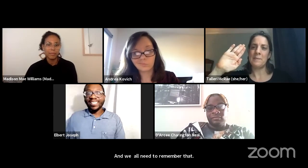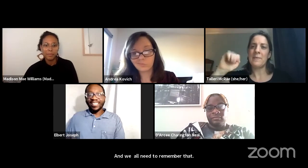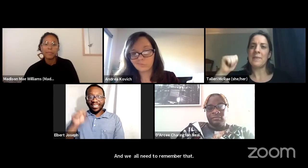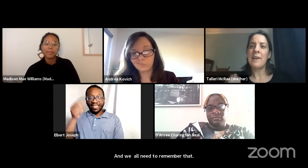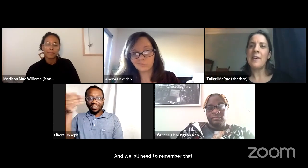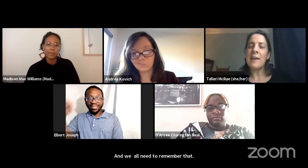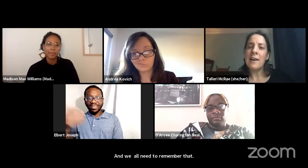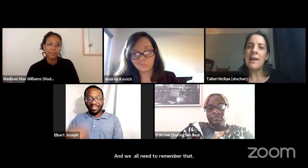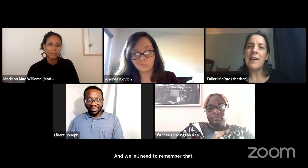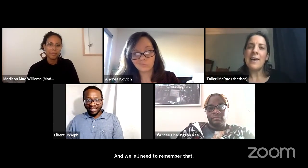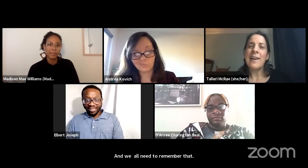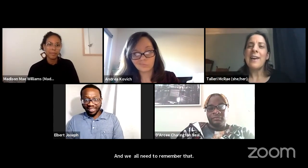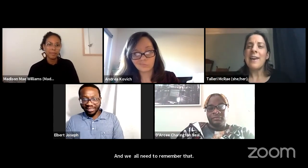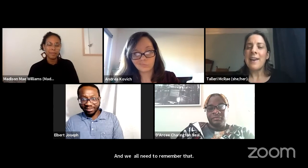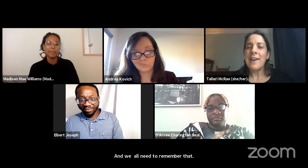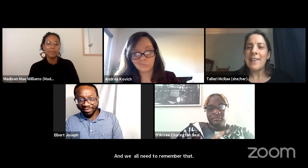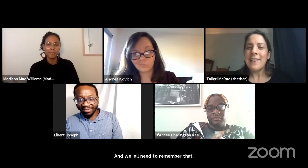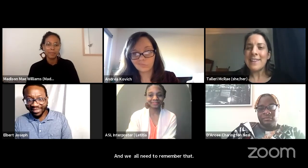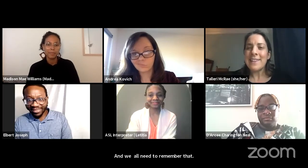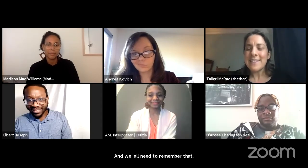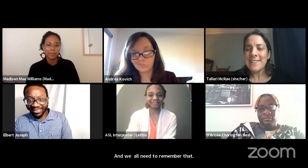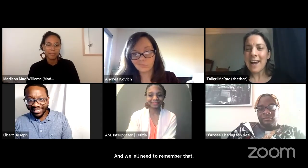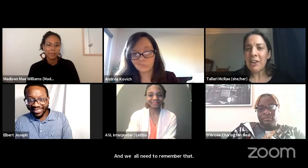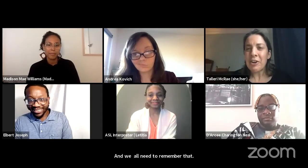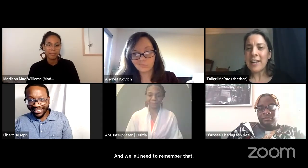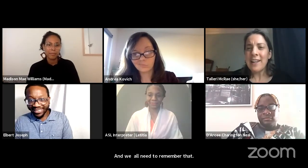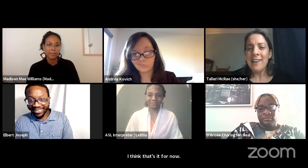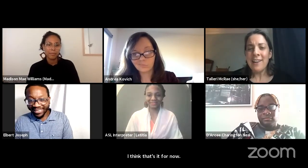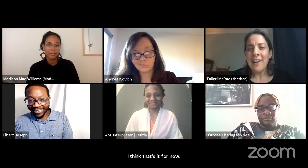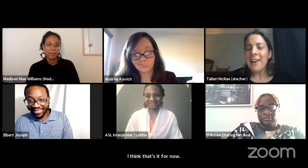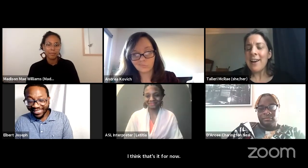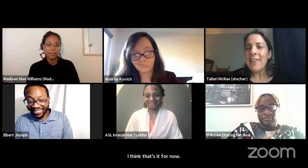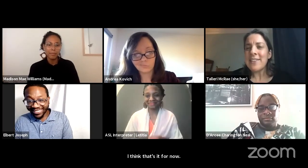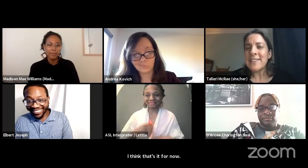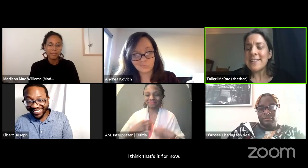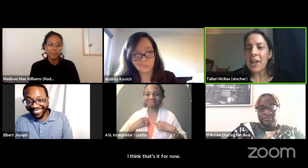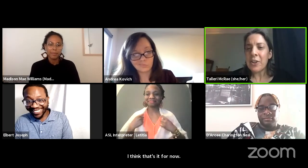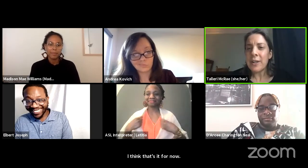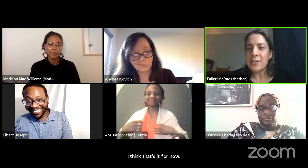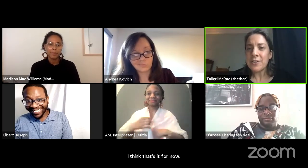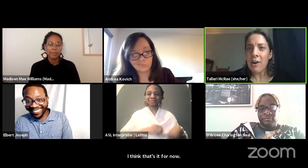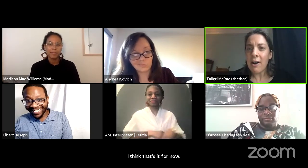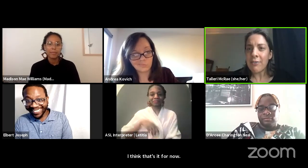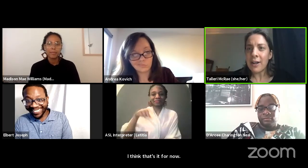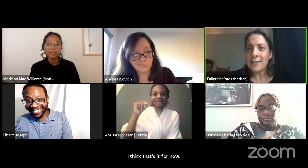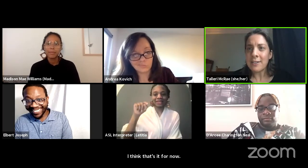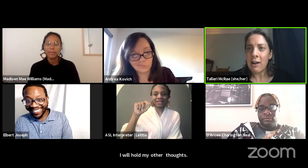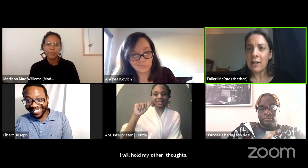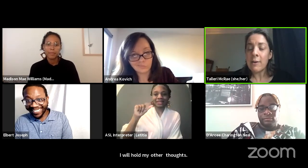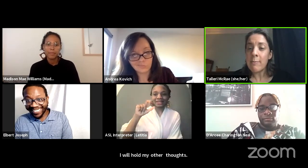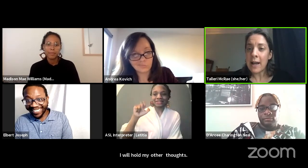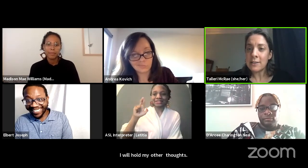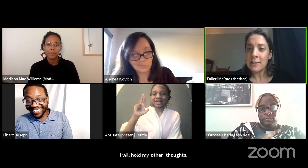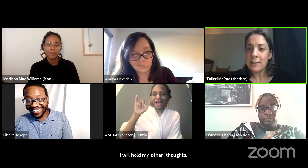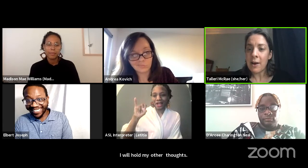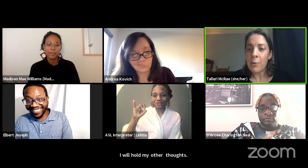I'll hold my other thoughts. And I'll pass it on. This is Talleri just offering us all a reminder that